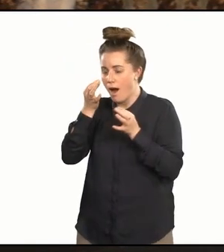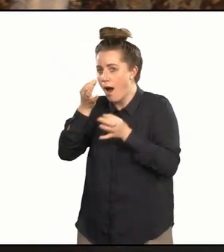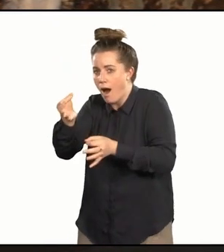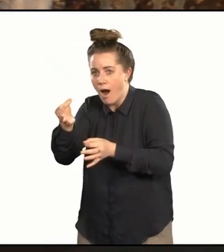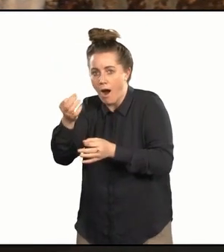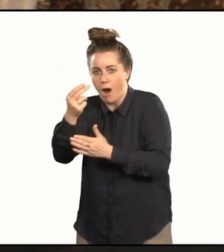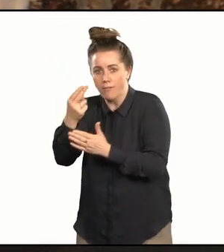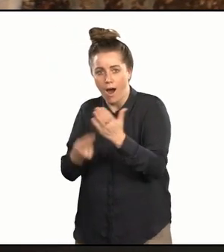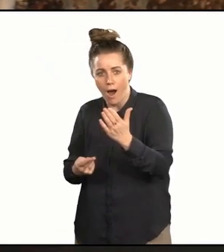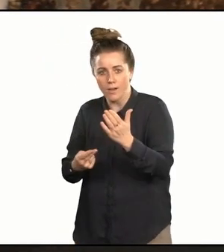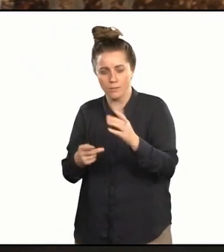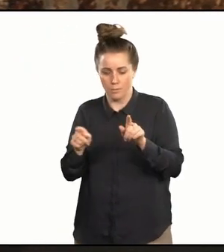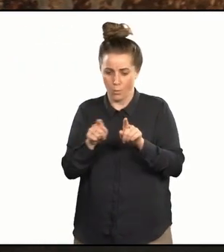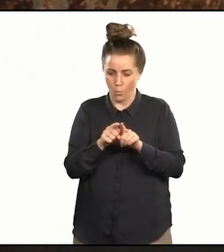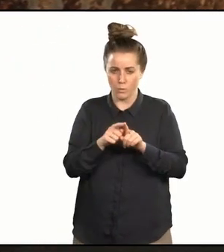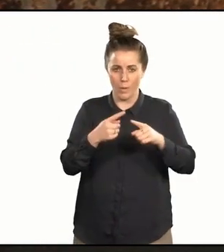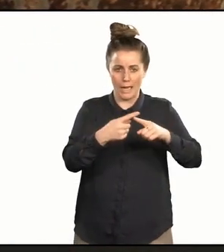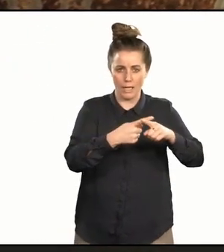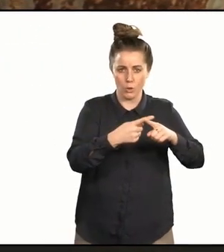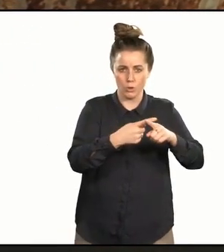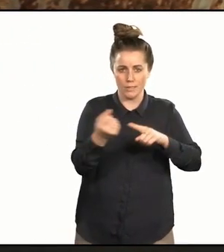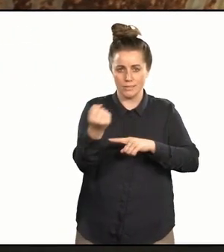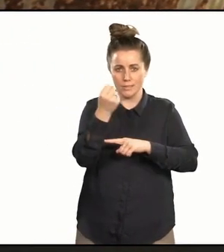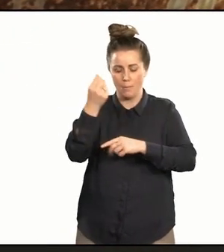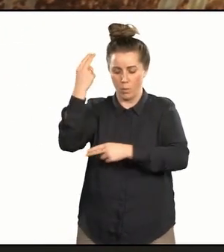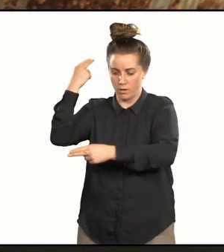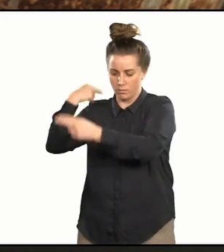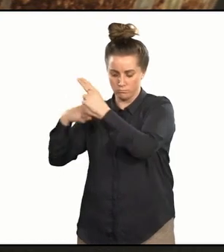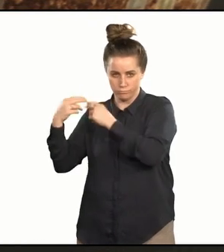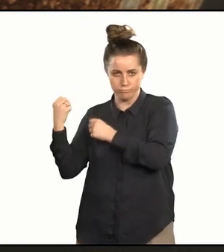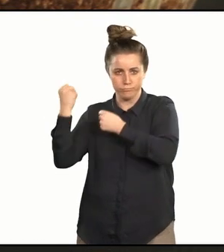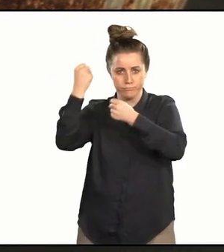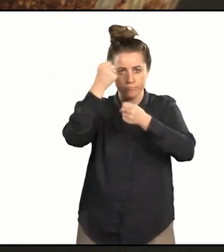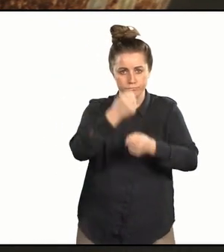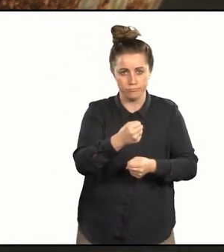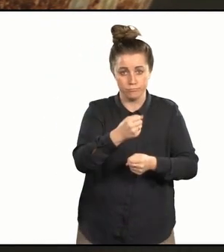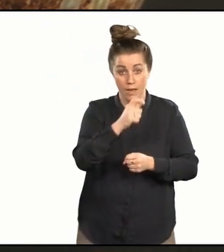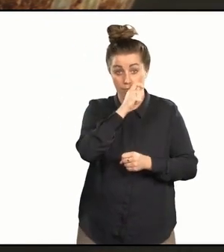and my English Samoan first generation self. The flower and the grid,